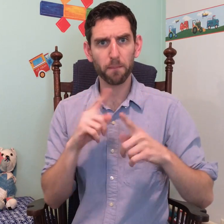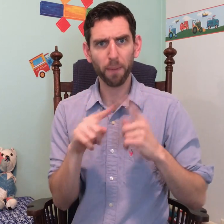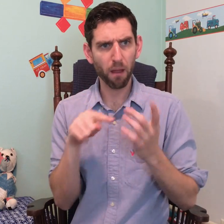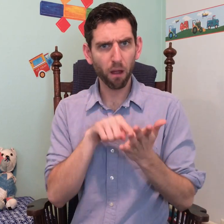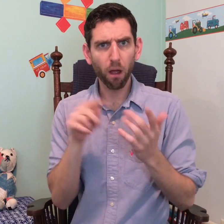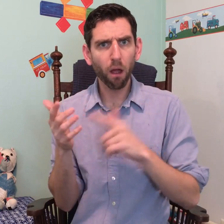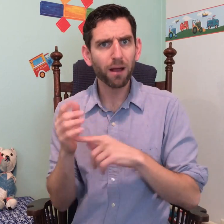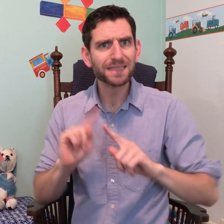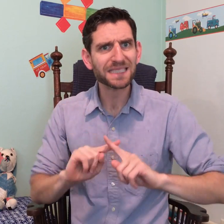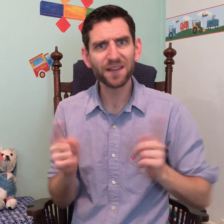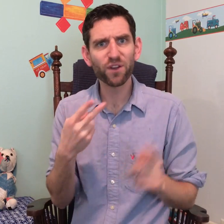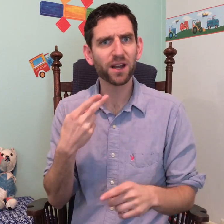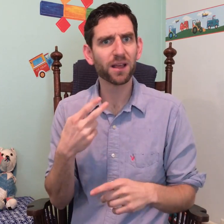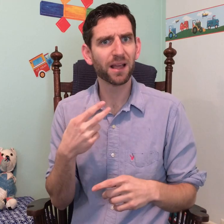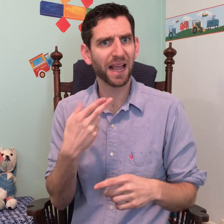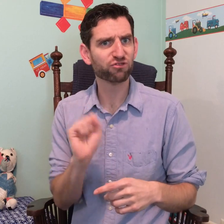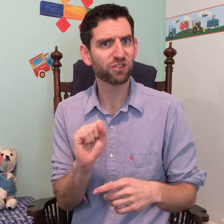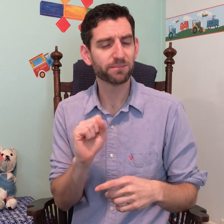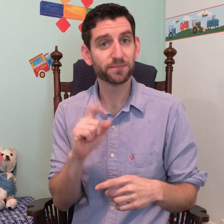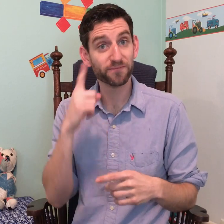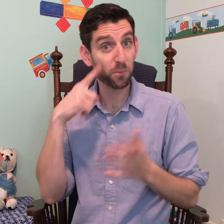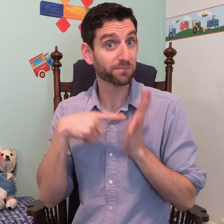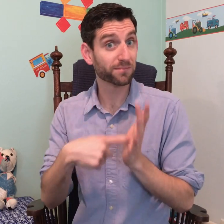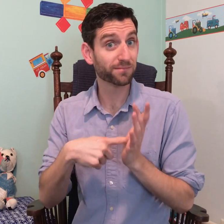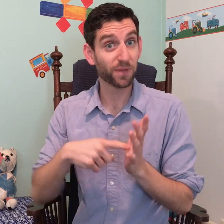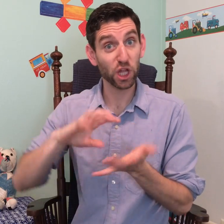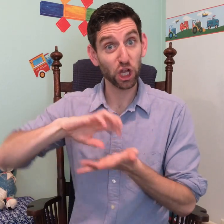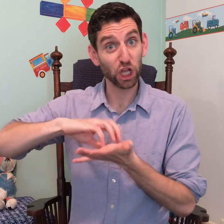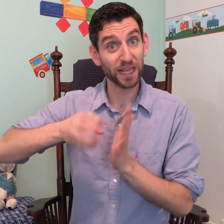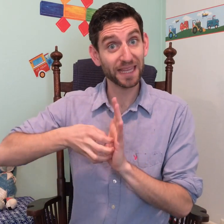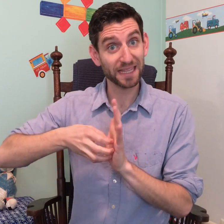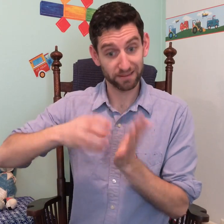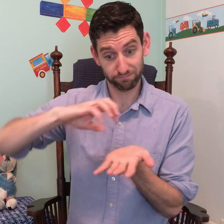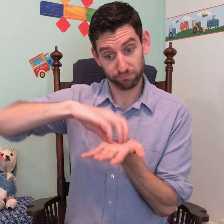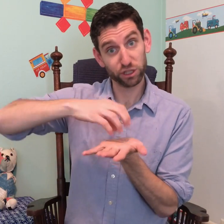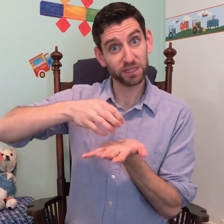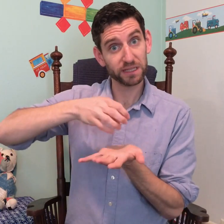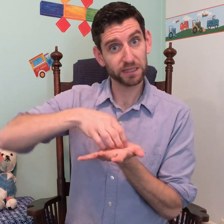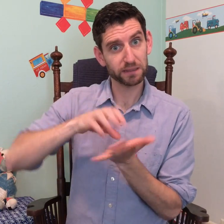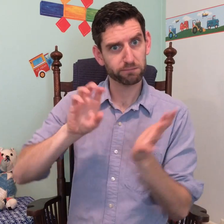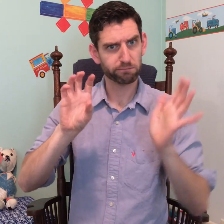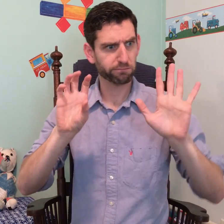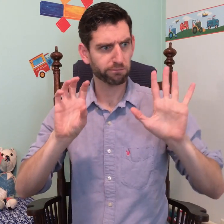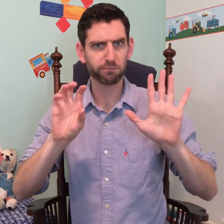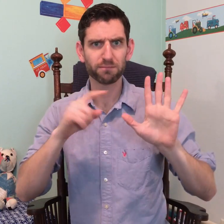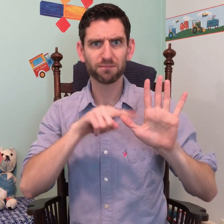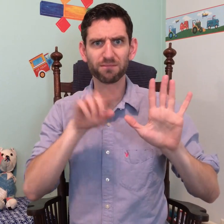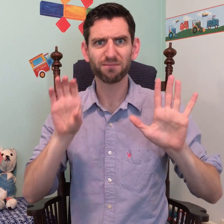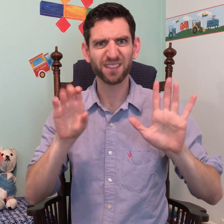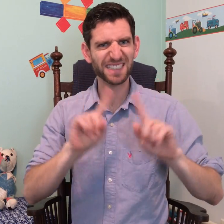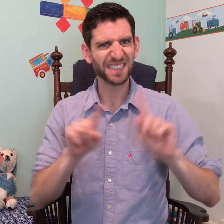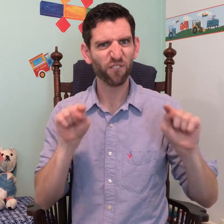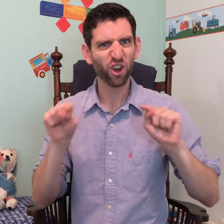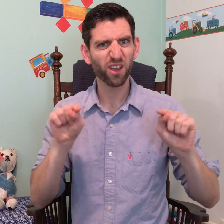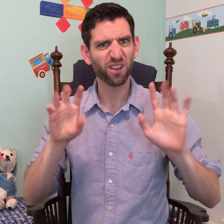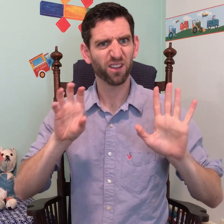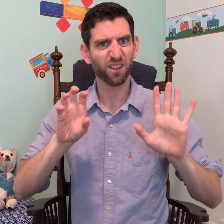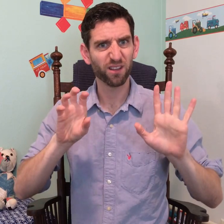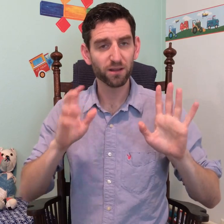But sometimes those two hands use different handshapes, for example, the sign for COOKIE uses two different handshapes the 5 and claw handshapes, and those are different.